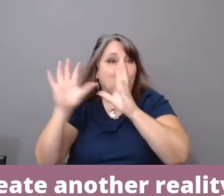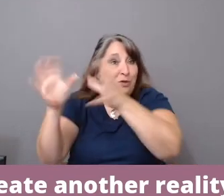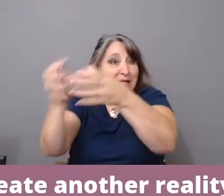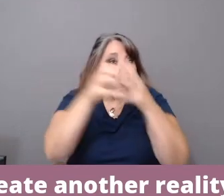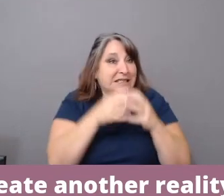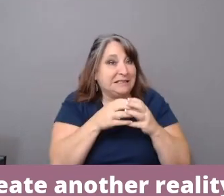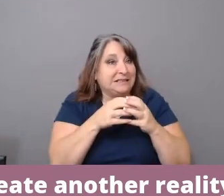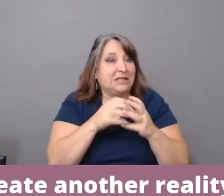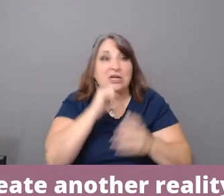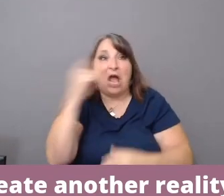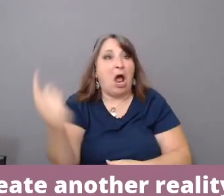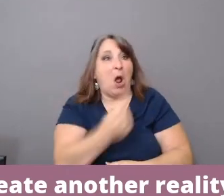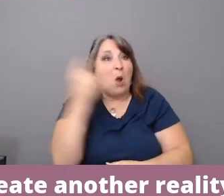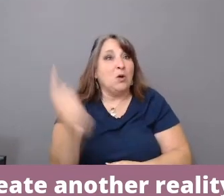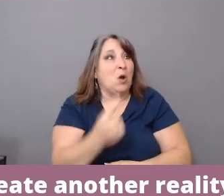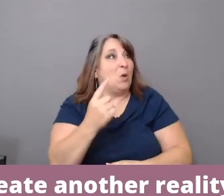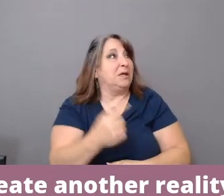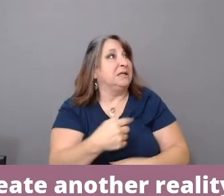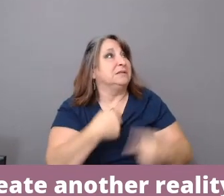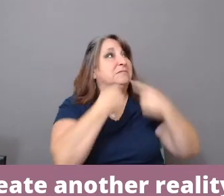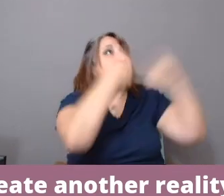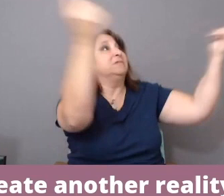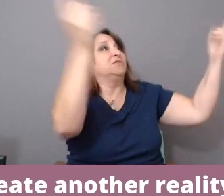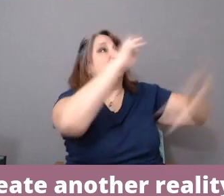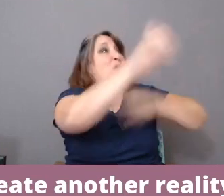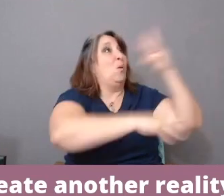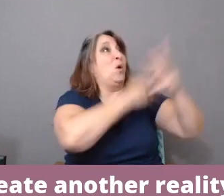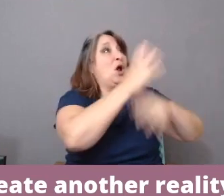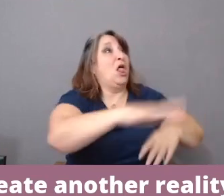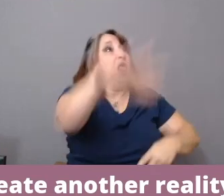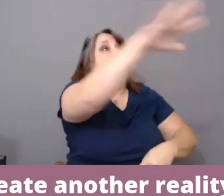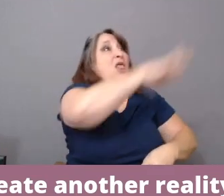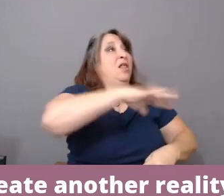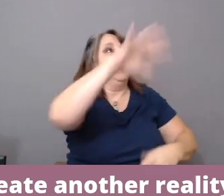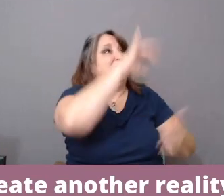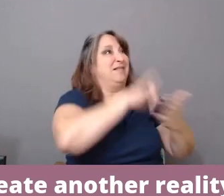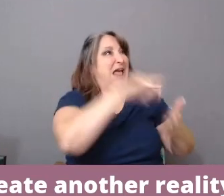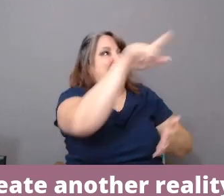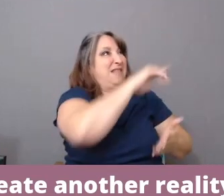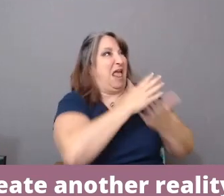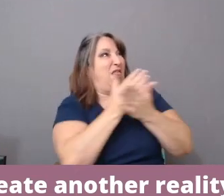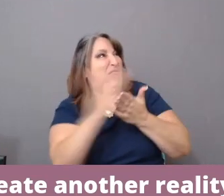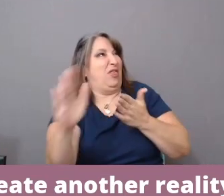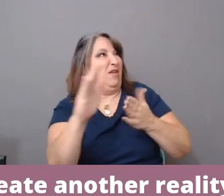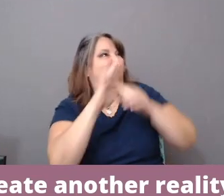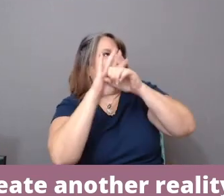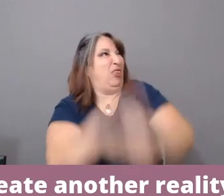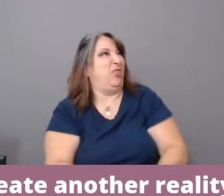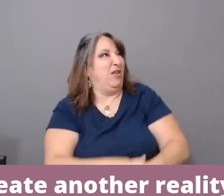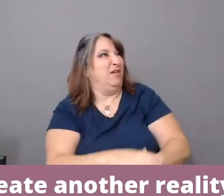be speaking in this world that erases us or misrepresents us.